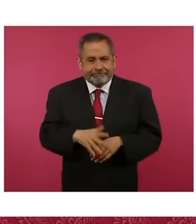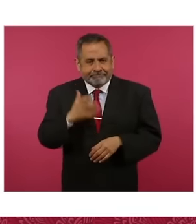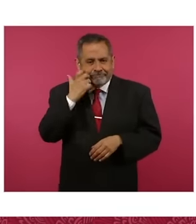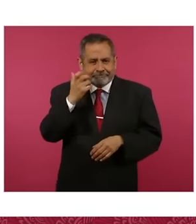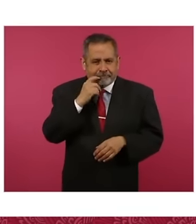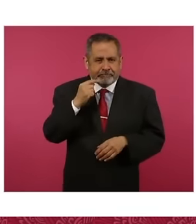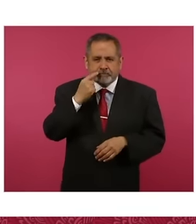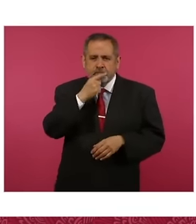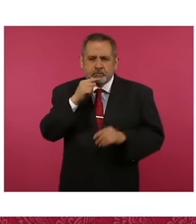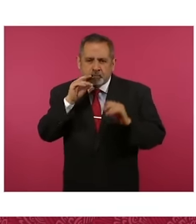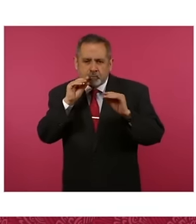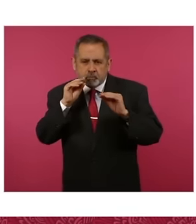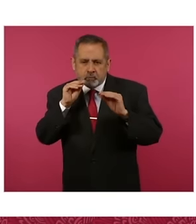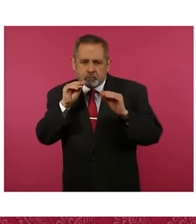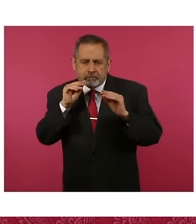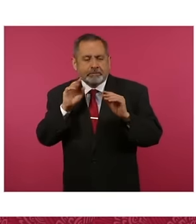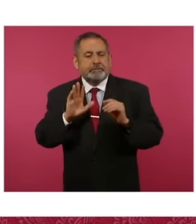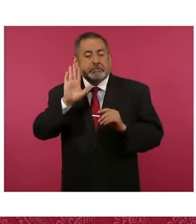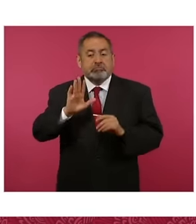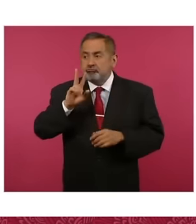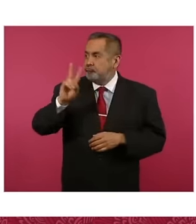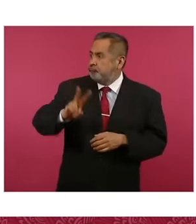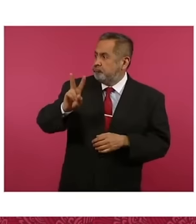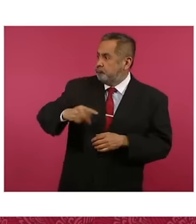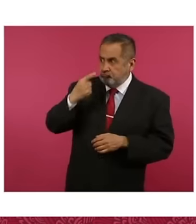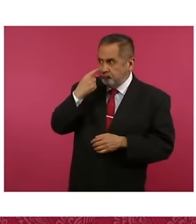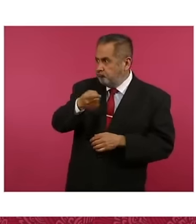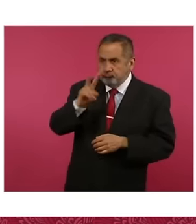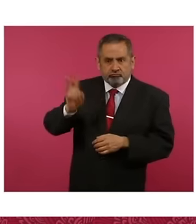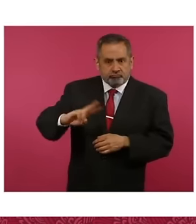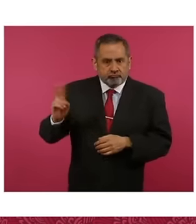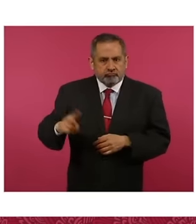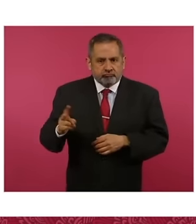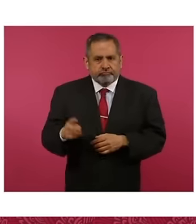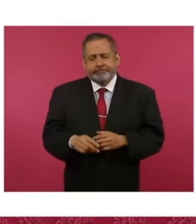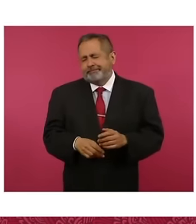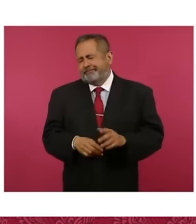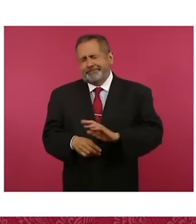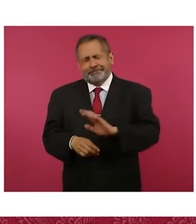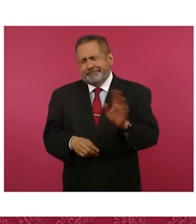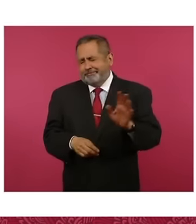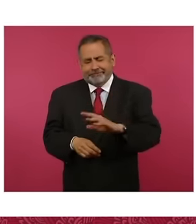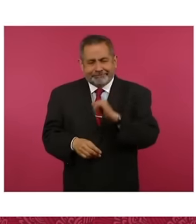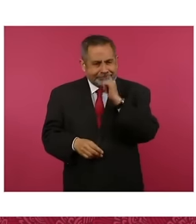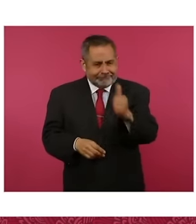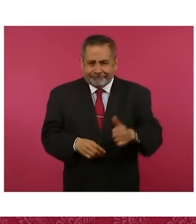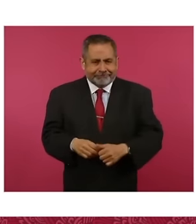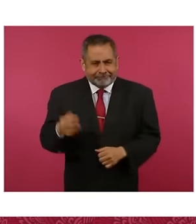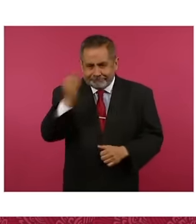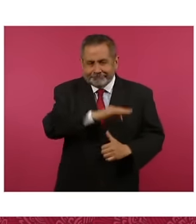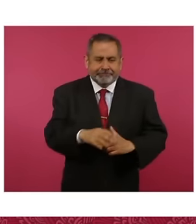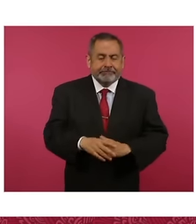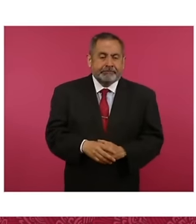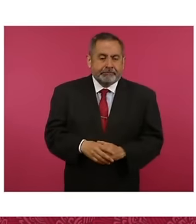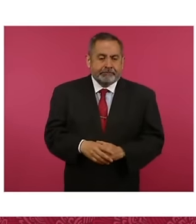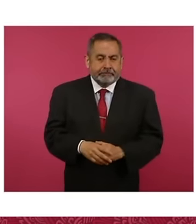so that it appears to be true and they put them on internet sites that seem real but